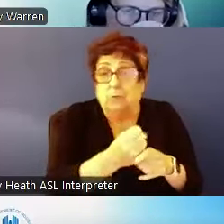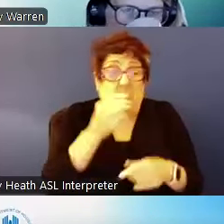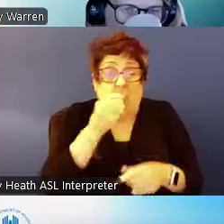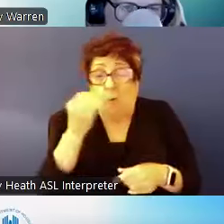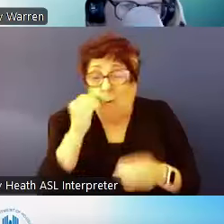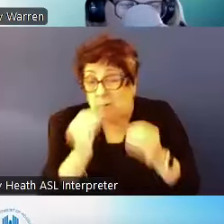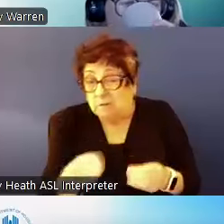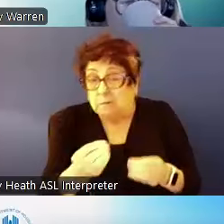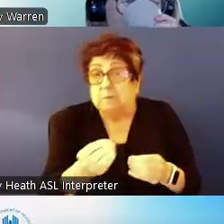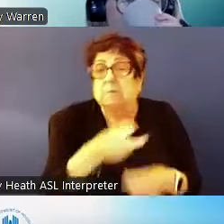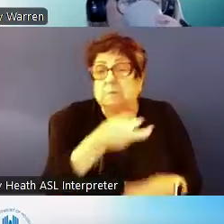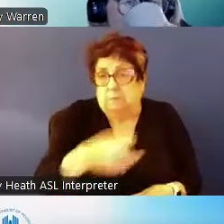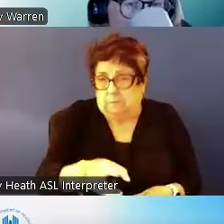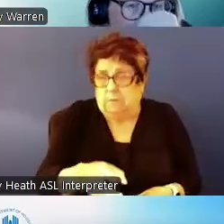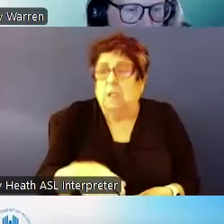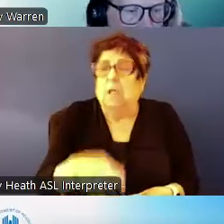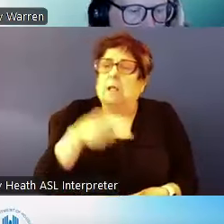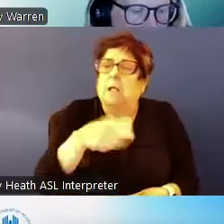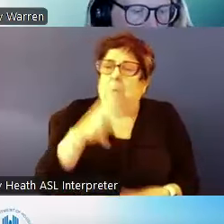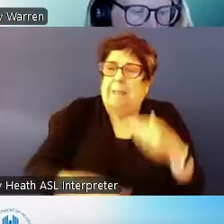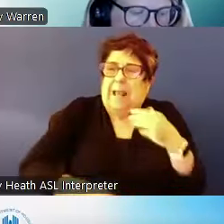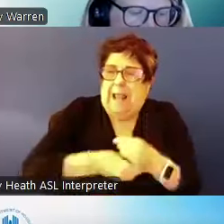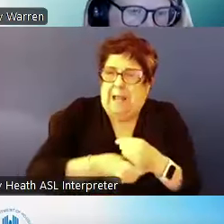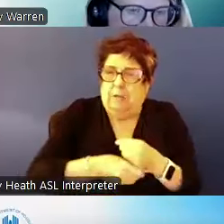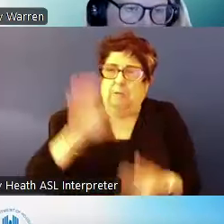the overall housing choice voucher waiting list which I have seen in the chat and many